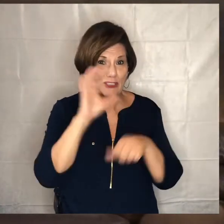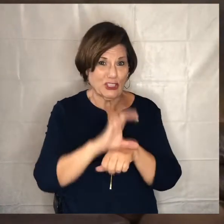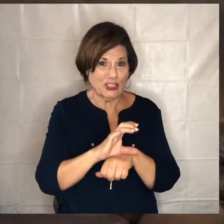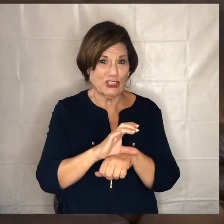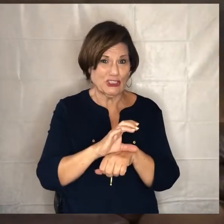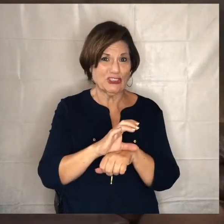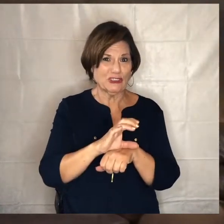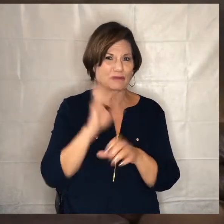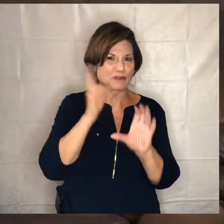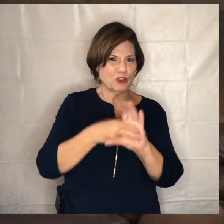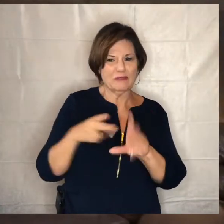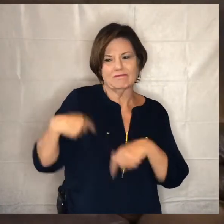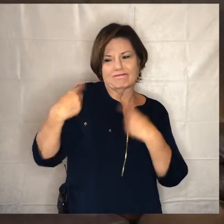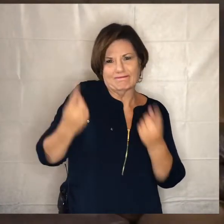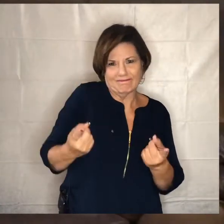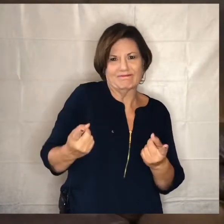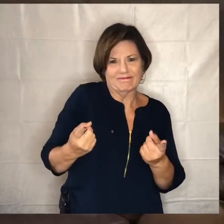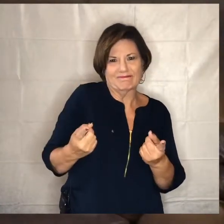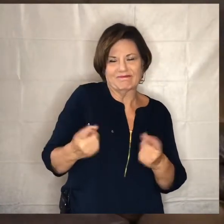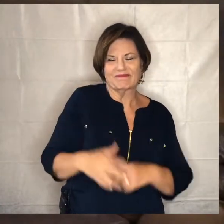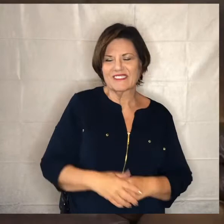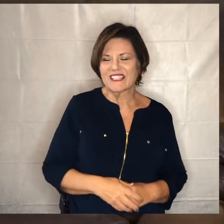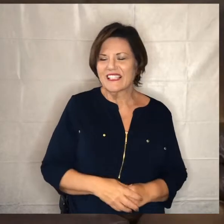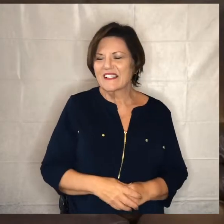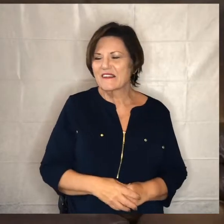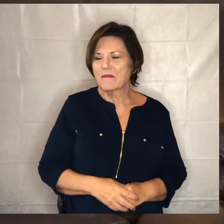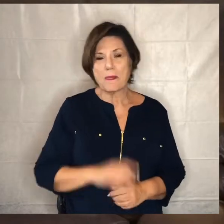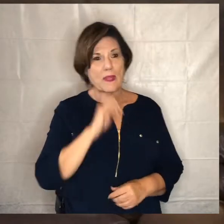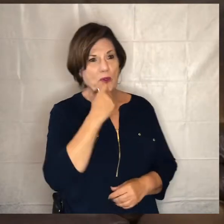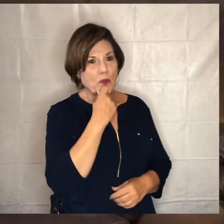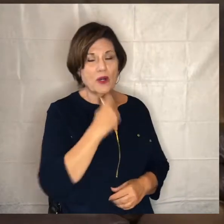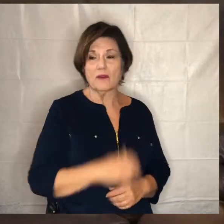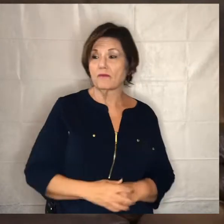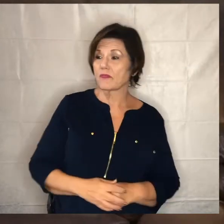ever since cool great so joan has been part of a